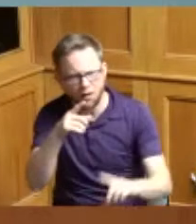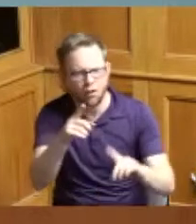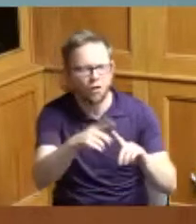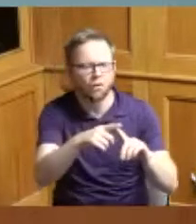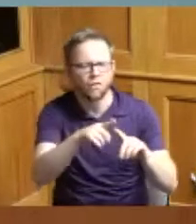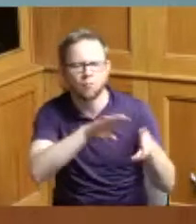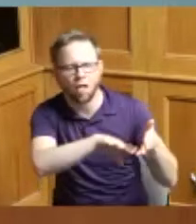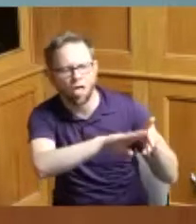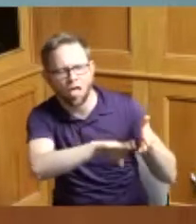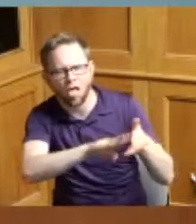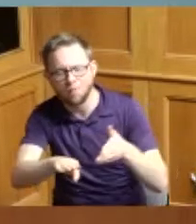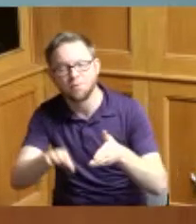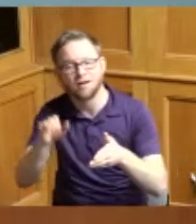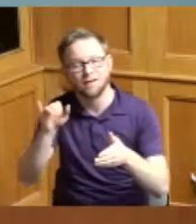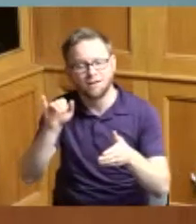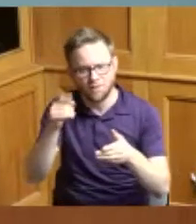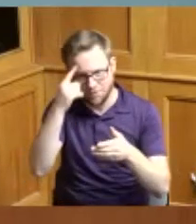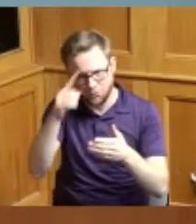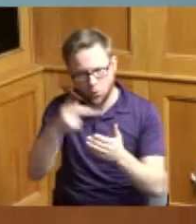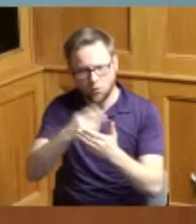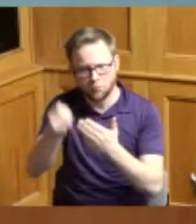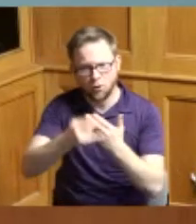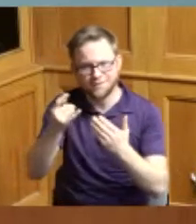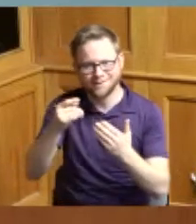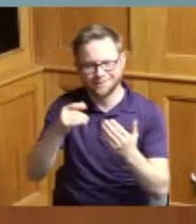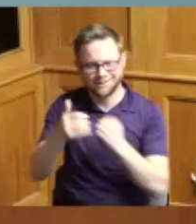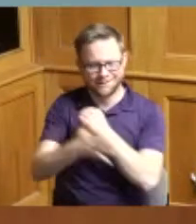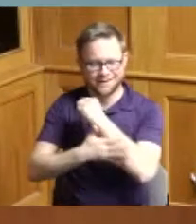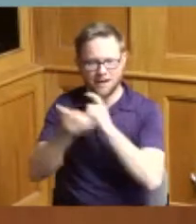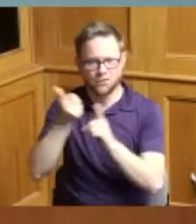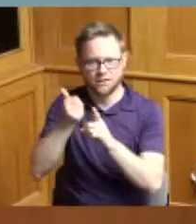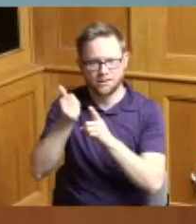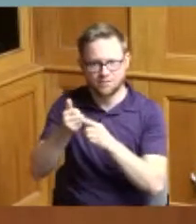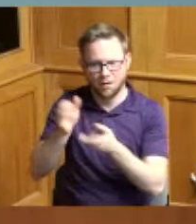namely the family market garage so it's about delivering the project on time